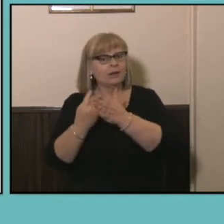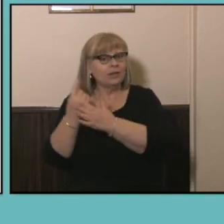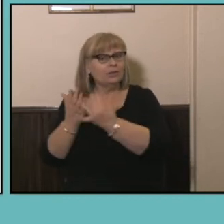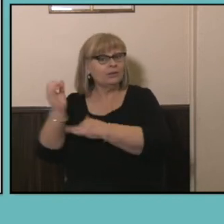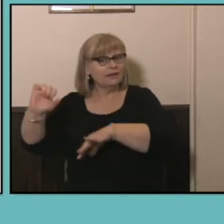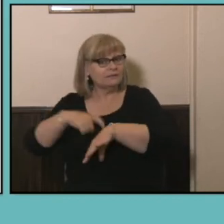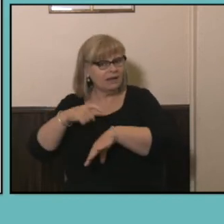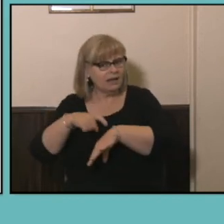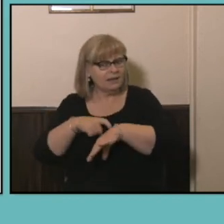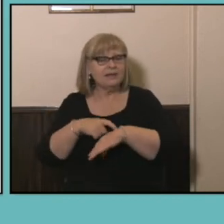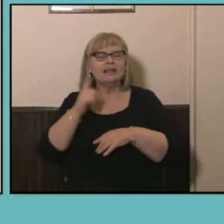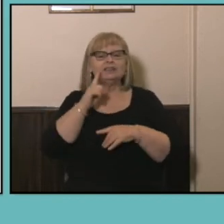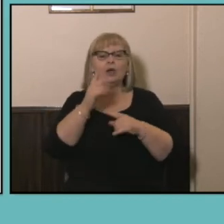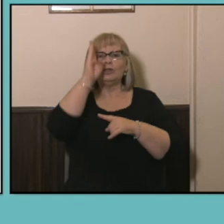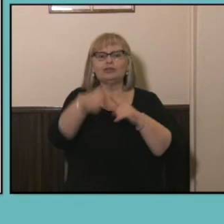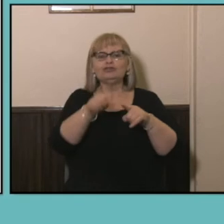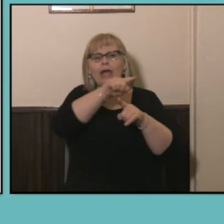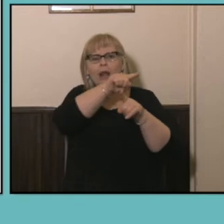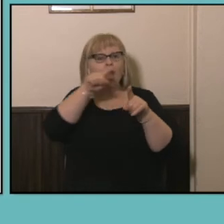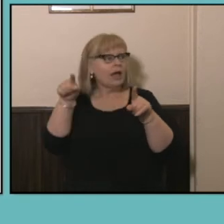those straight lines that show the downward trend, which may continue into